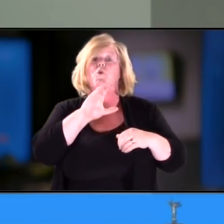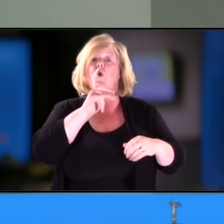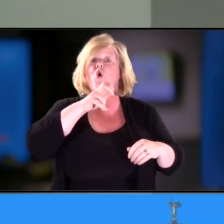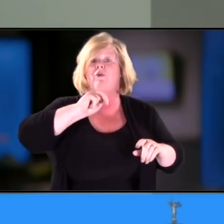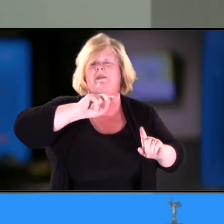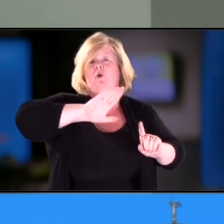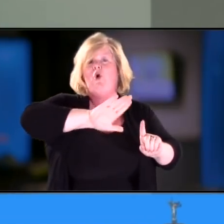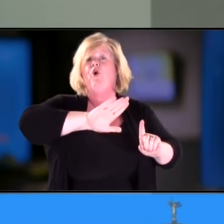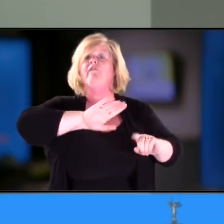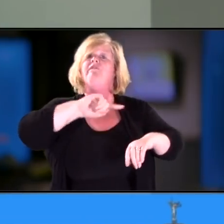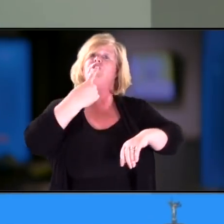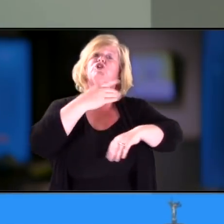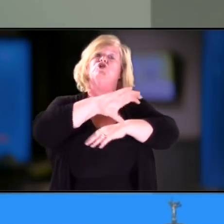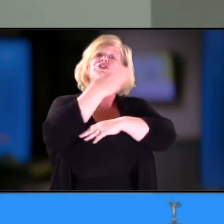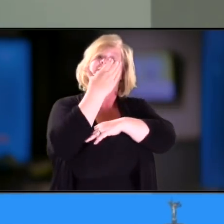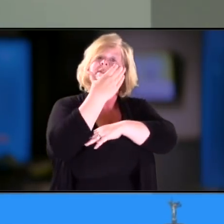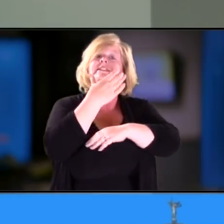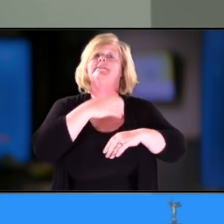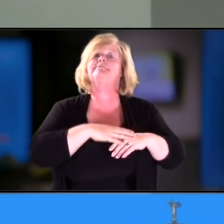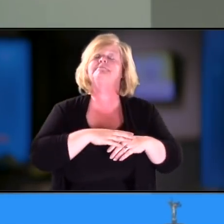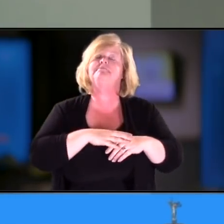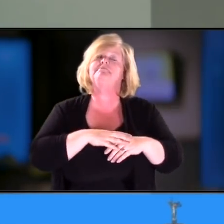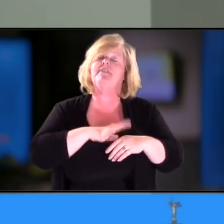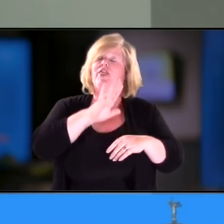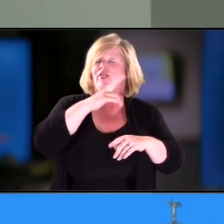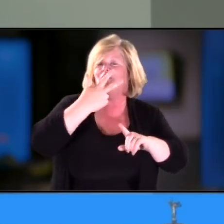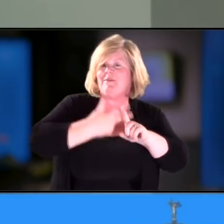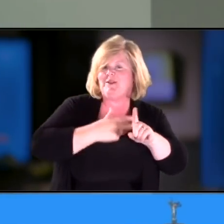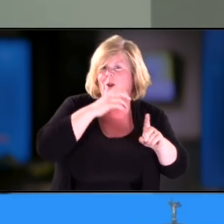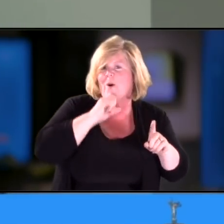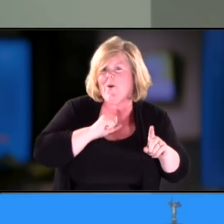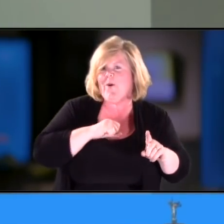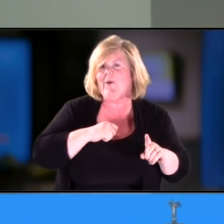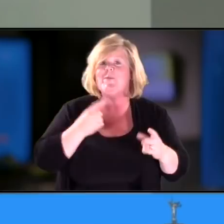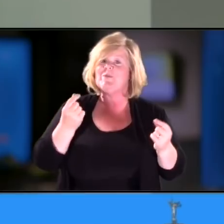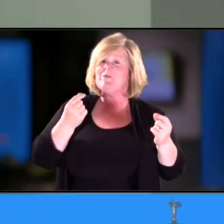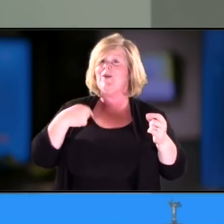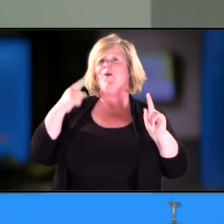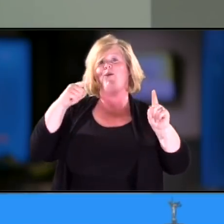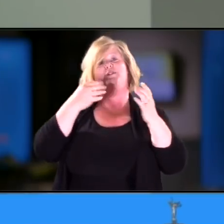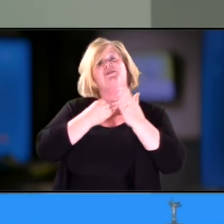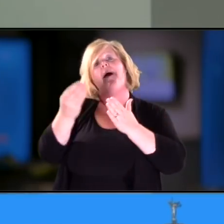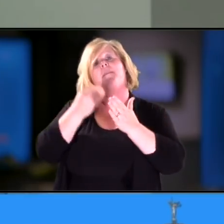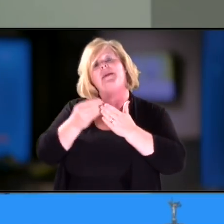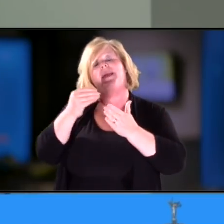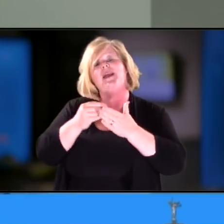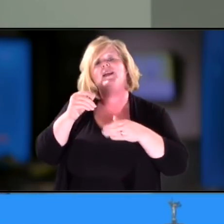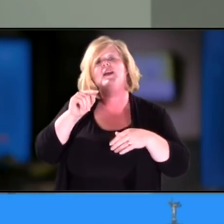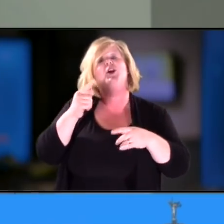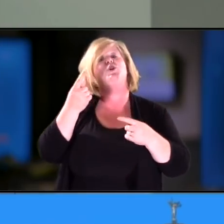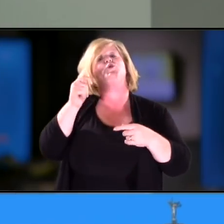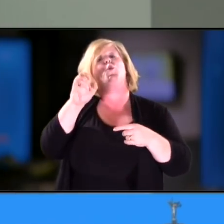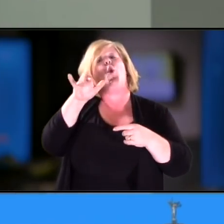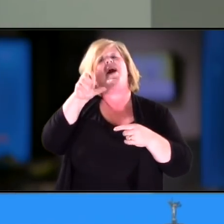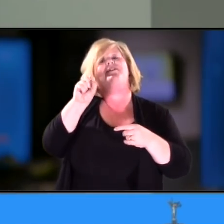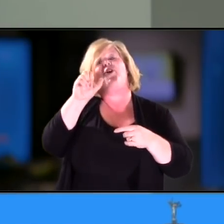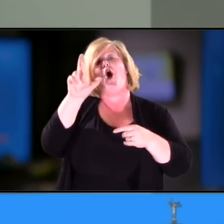she was 3 months old and I went to Toys R Us to buy my kids gifts